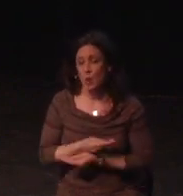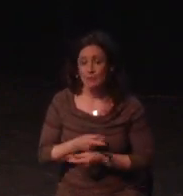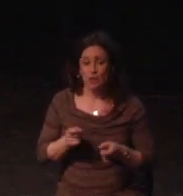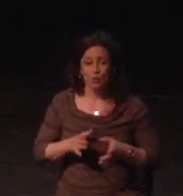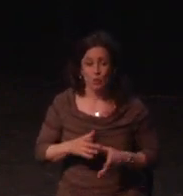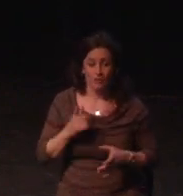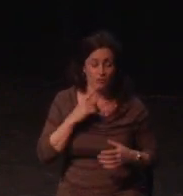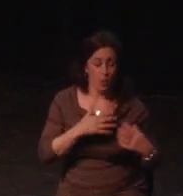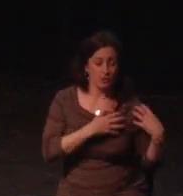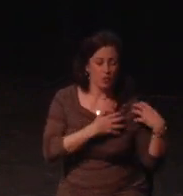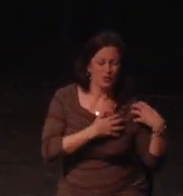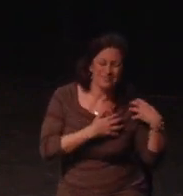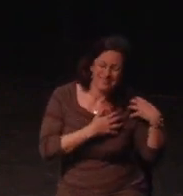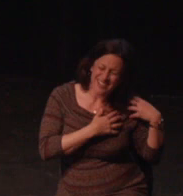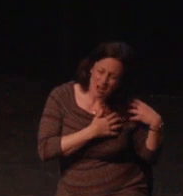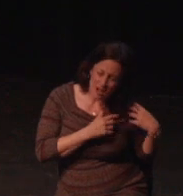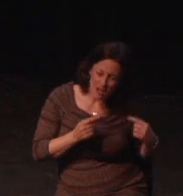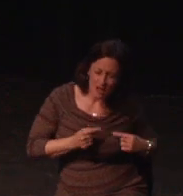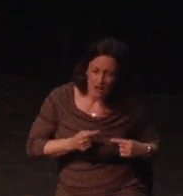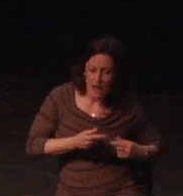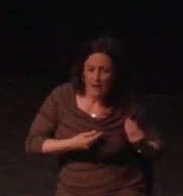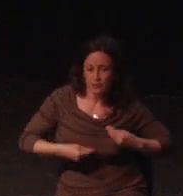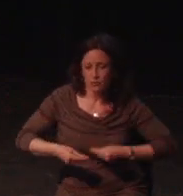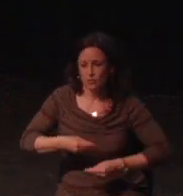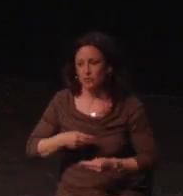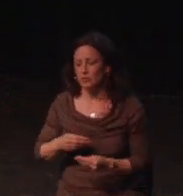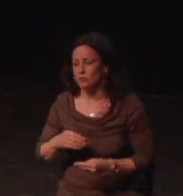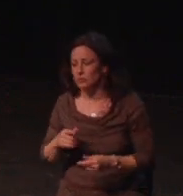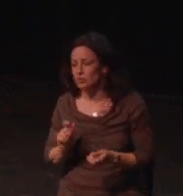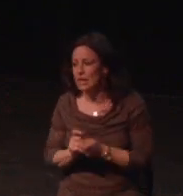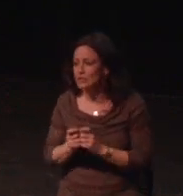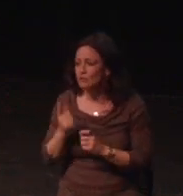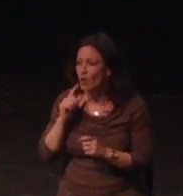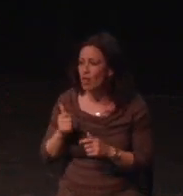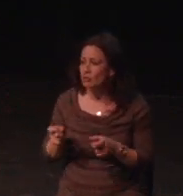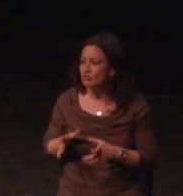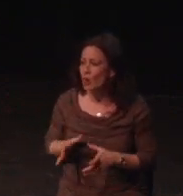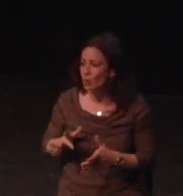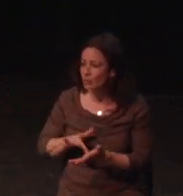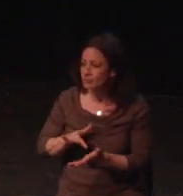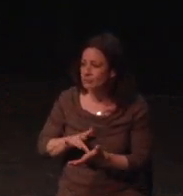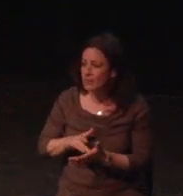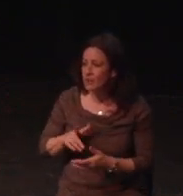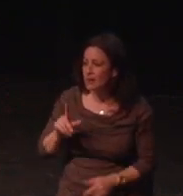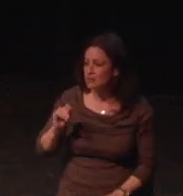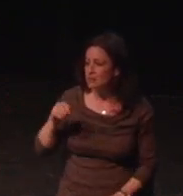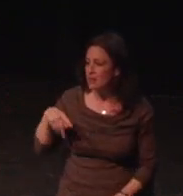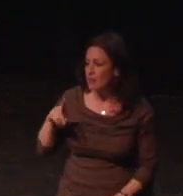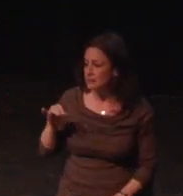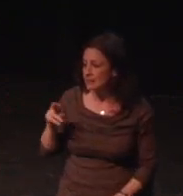Much disability isn't invisible, and some may not even think of their impairments or need facts to access as disability. It's a huge spectrum, and impossible for anyone to know every aspect.